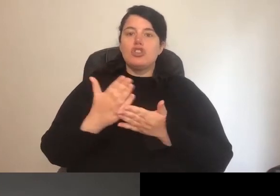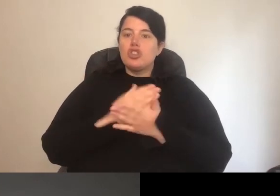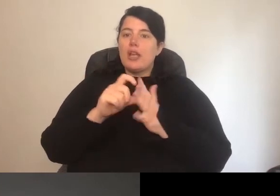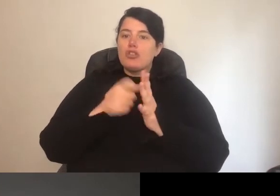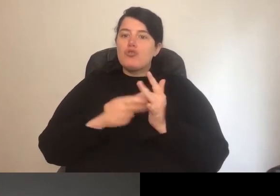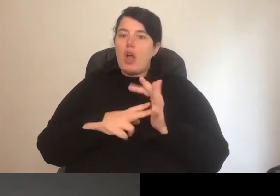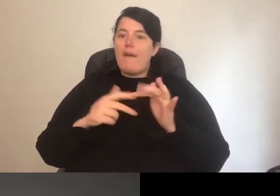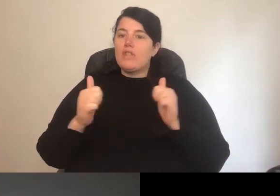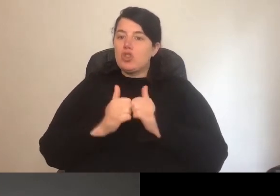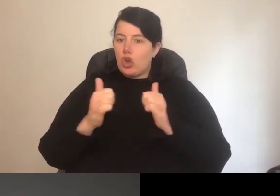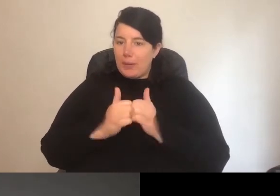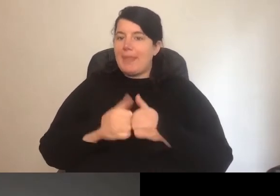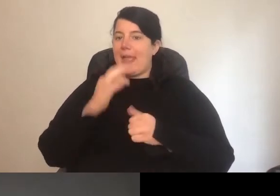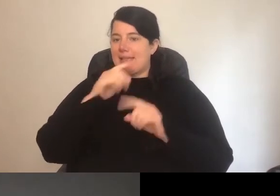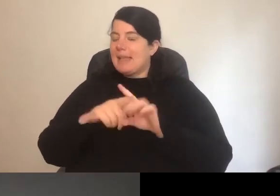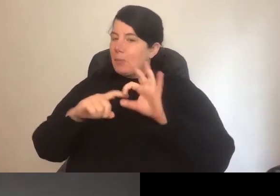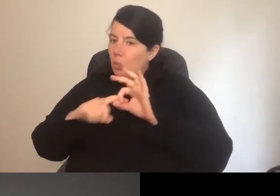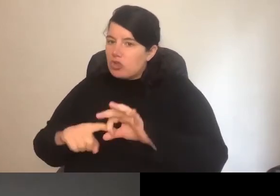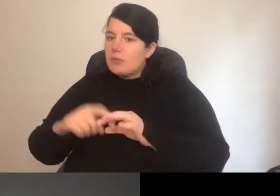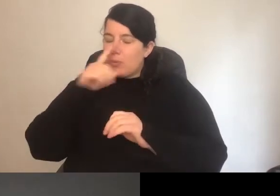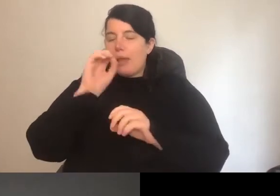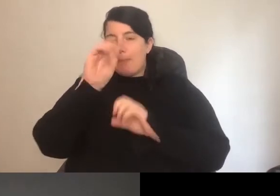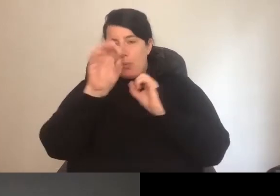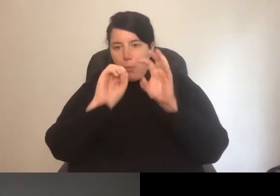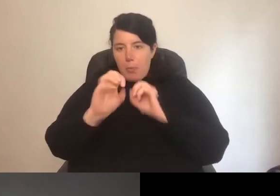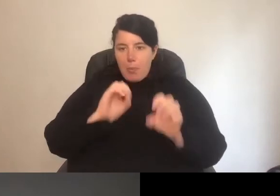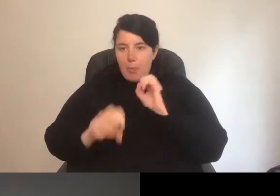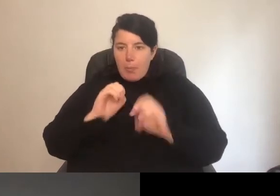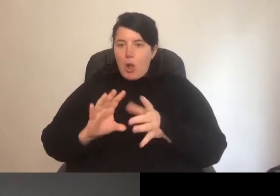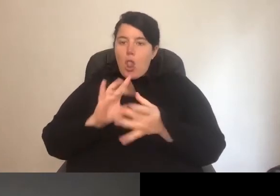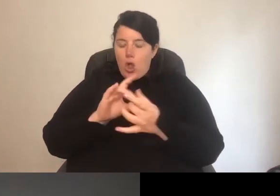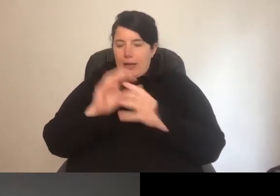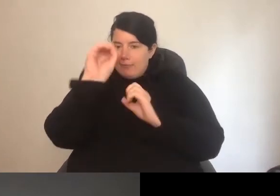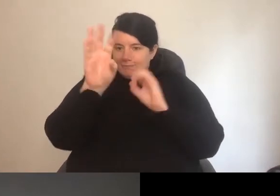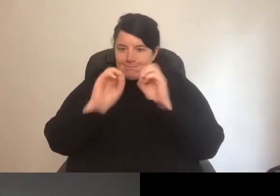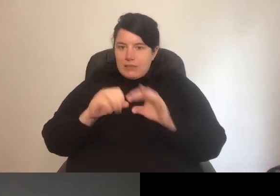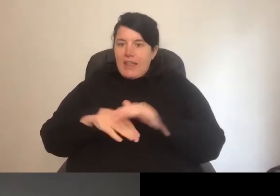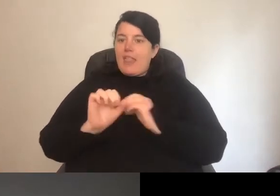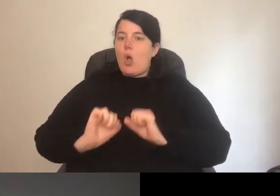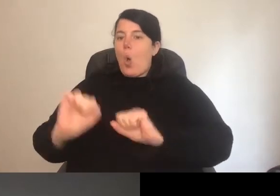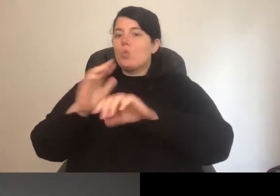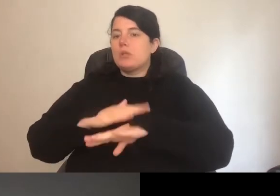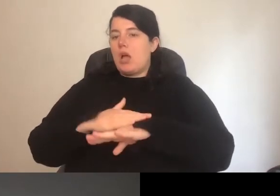asks the same questions and that people can contribute to, log in and contribute to in their own time. It often also means that they